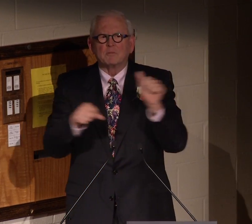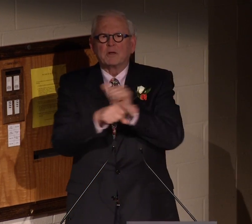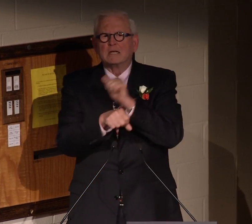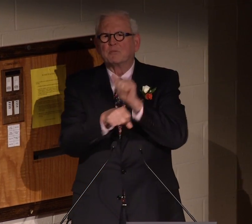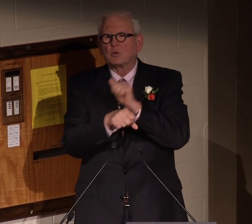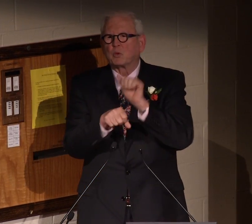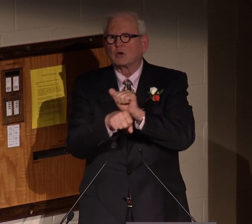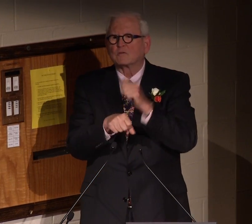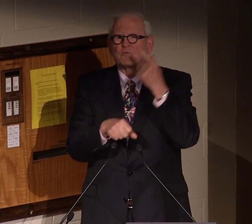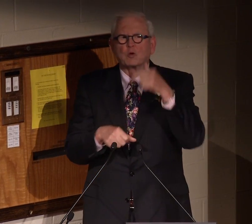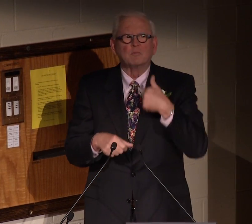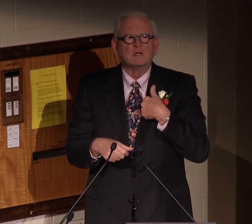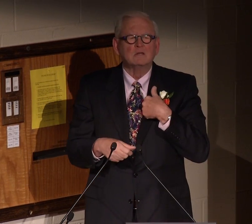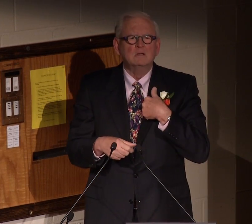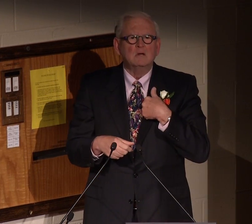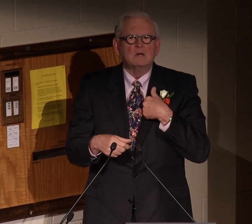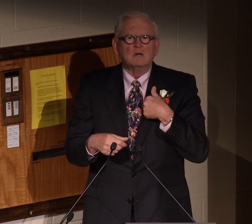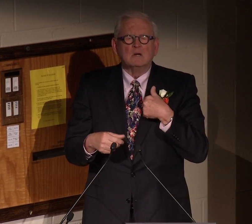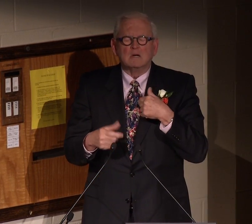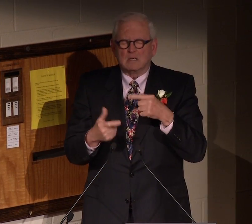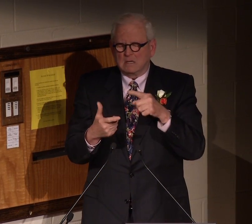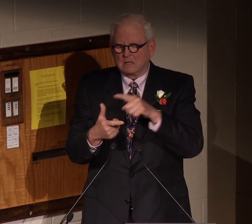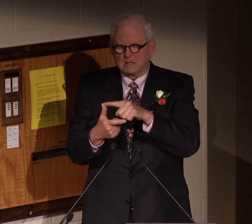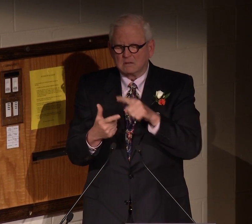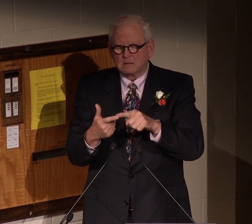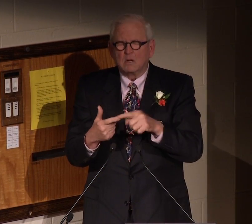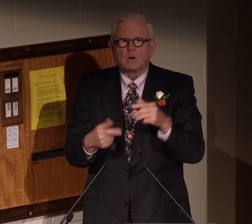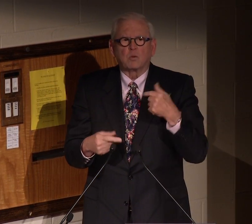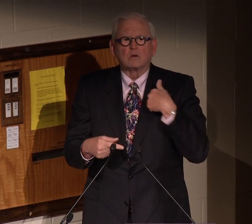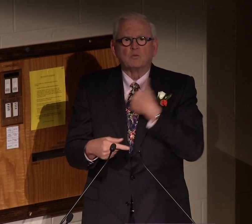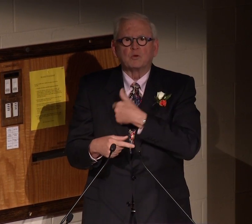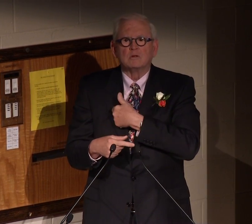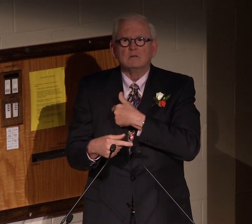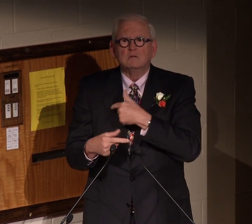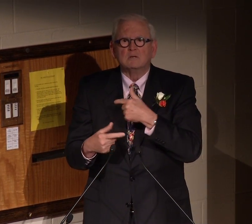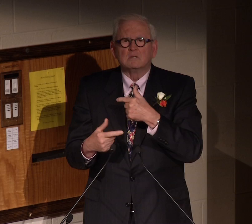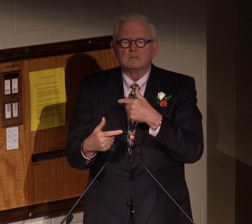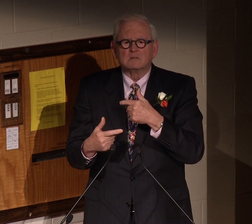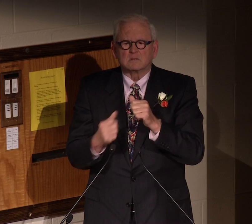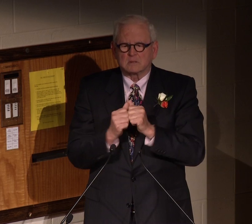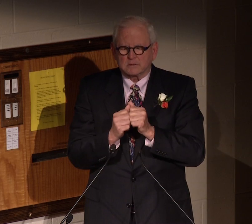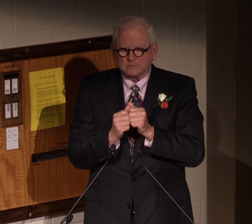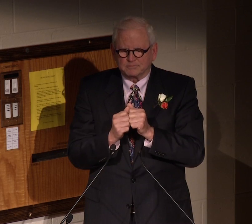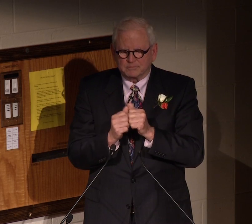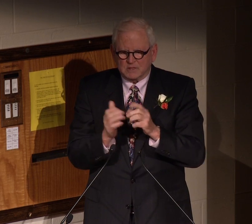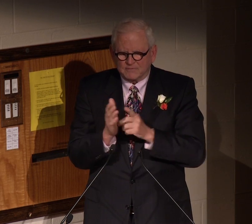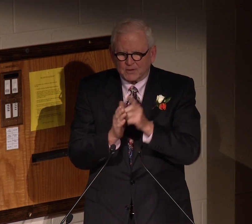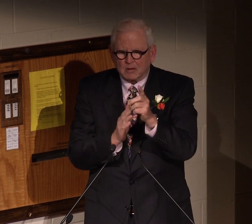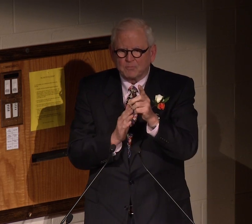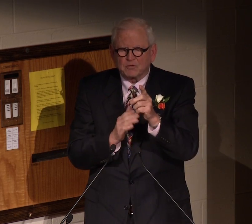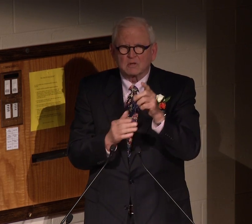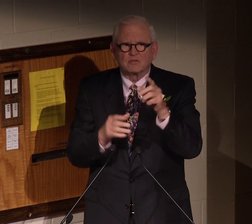Sally did a lot of the paperwork for me, and when